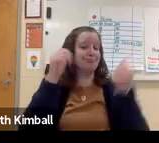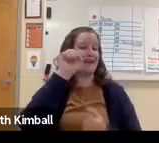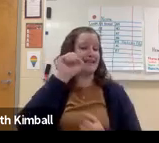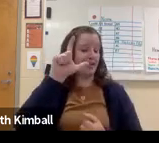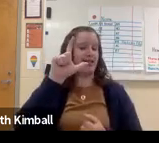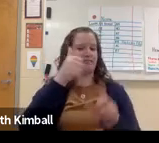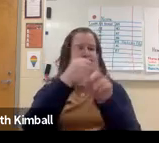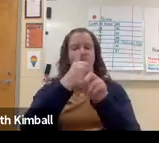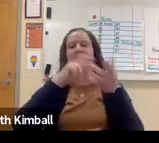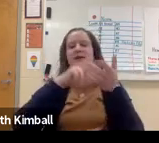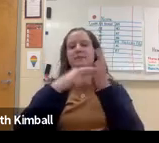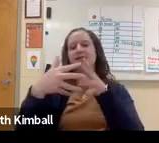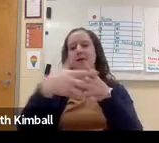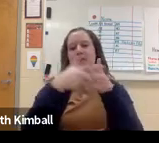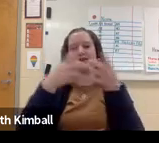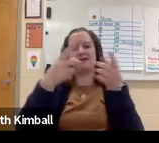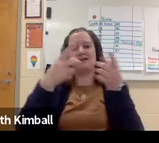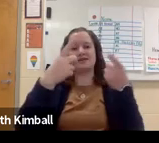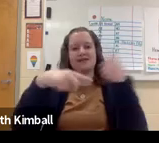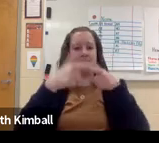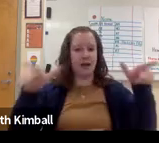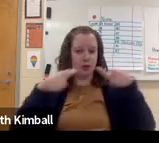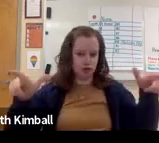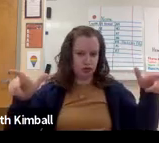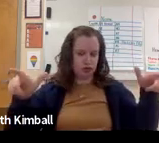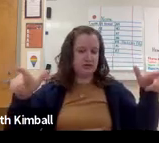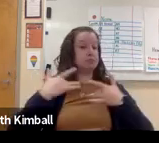Oh, I apologize. Yes, ASL is American Sign Language.